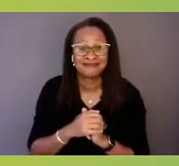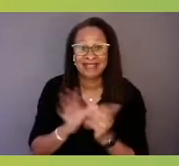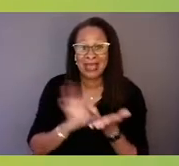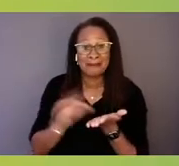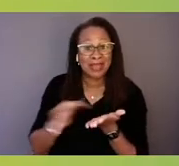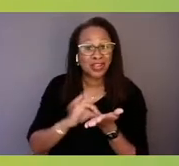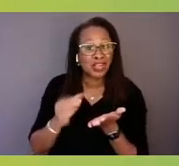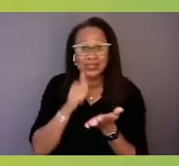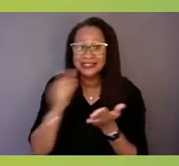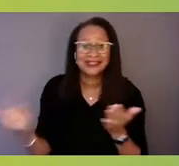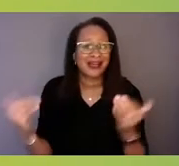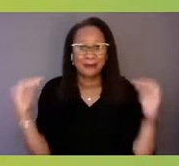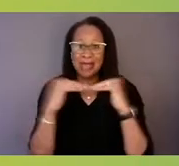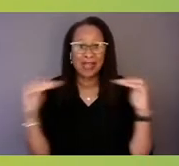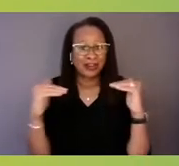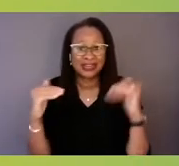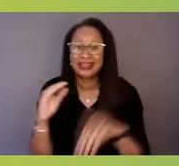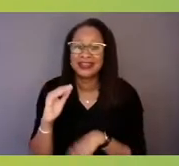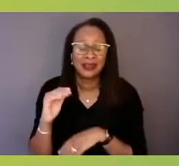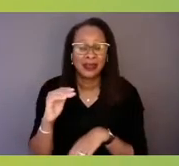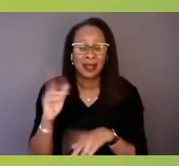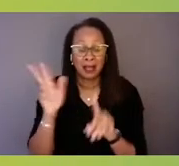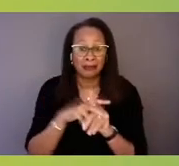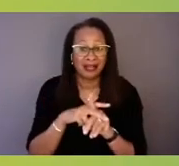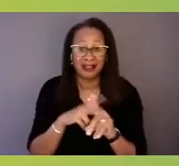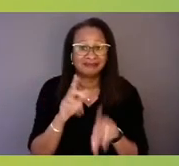Medicaid fee for service not parity compliant.